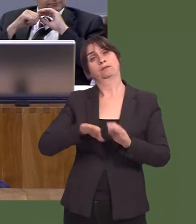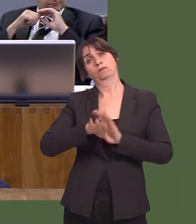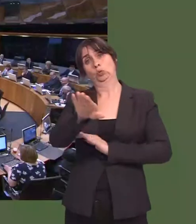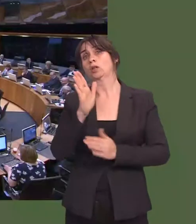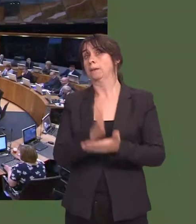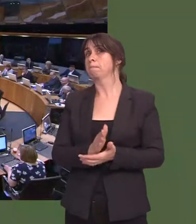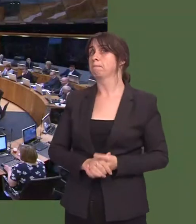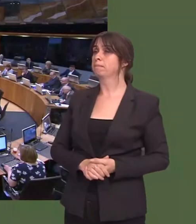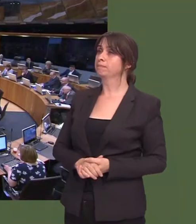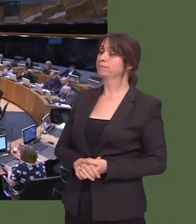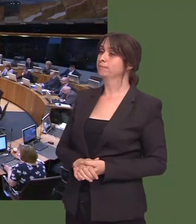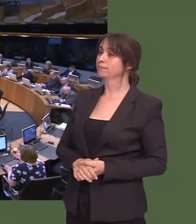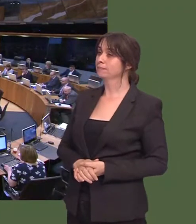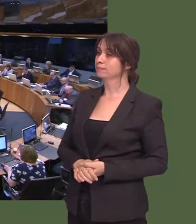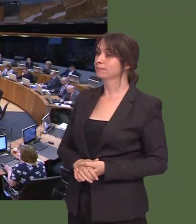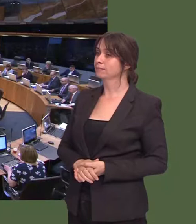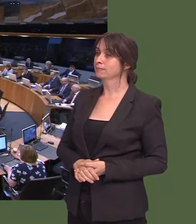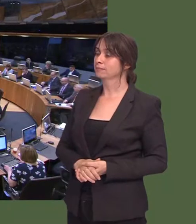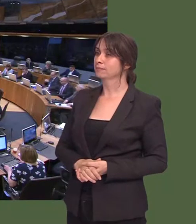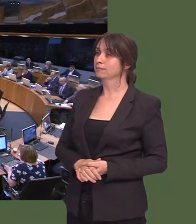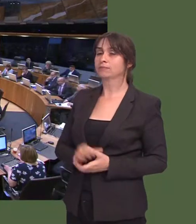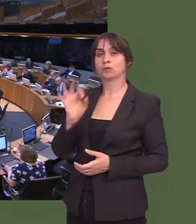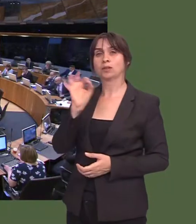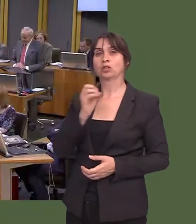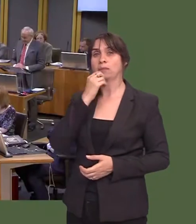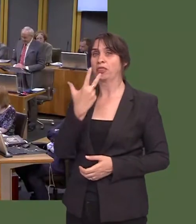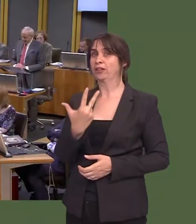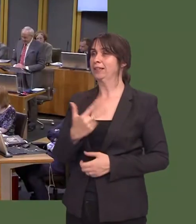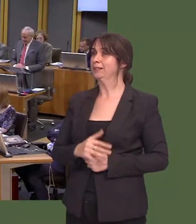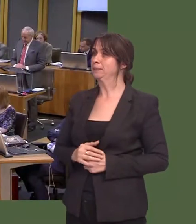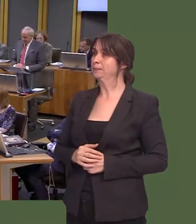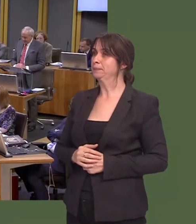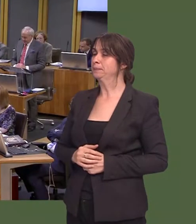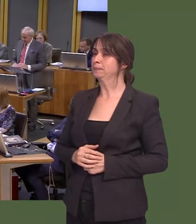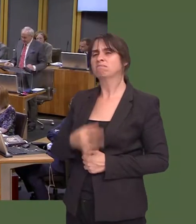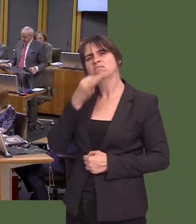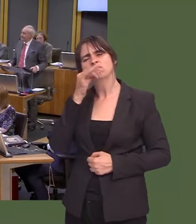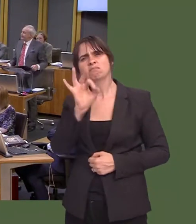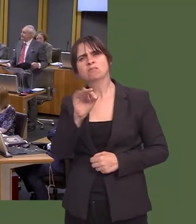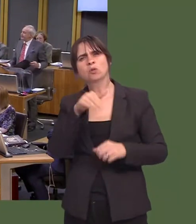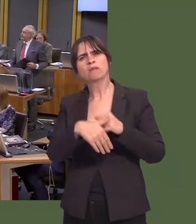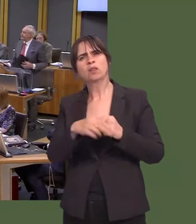Pa gynnydd sydd wedi'i wneud i sicrhau bod Cymru yn dod yn genedl o ddim galw diwahoddiad?